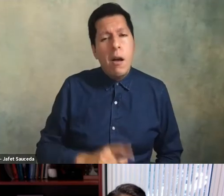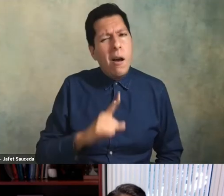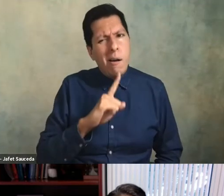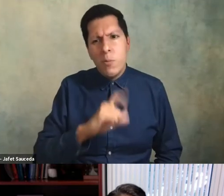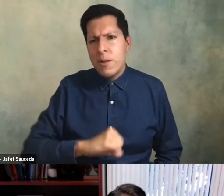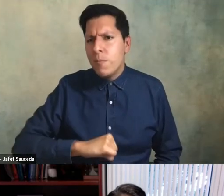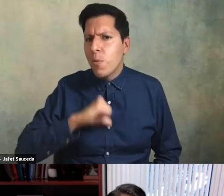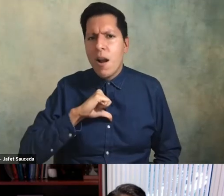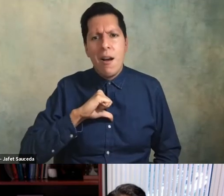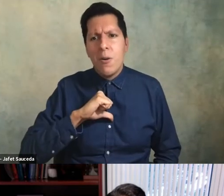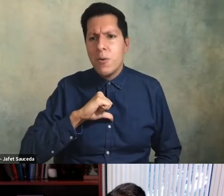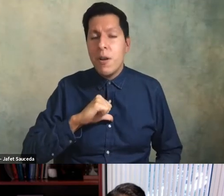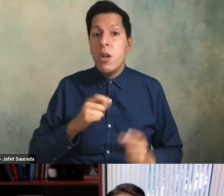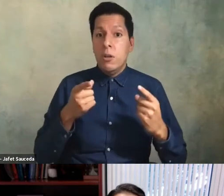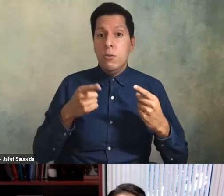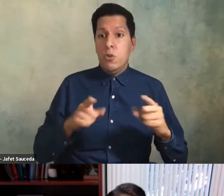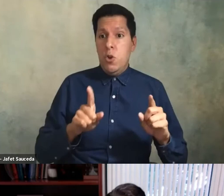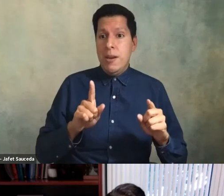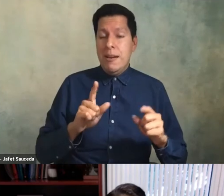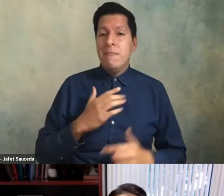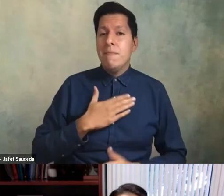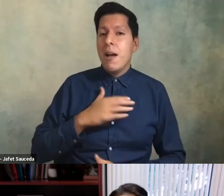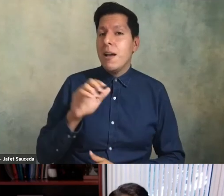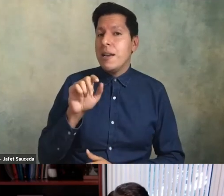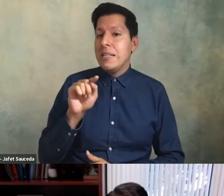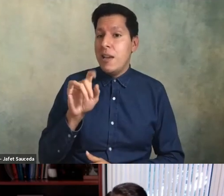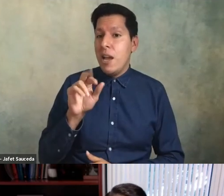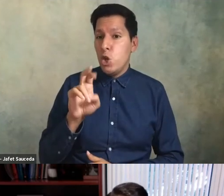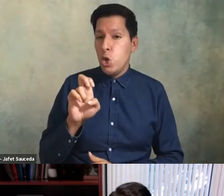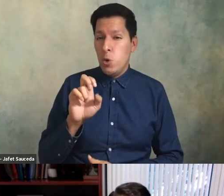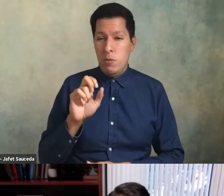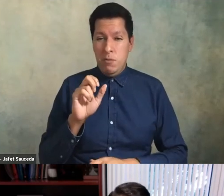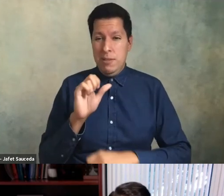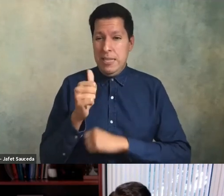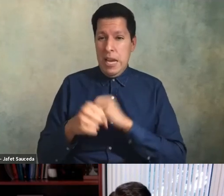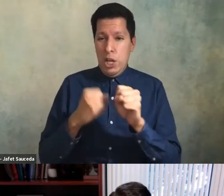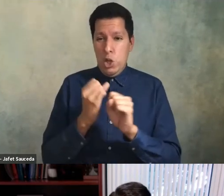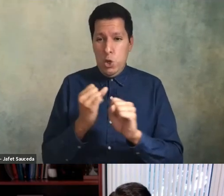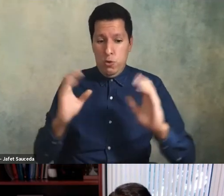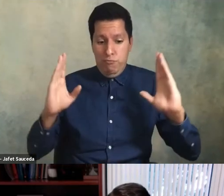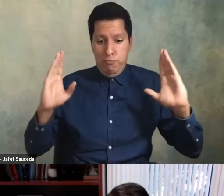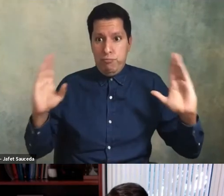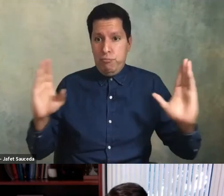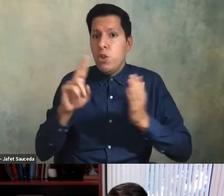that during my tenure the decade that i spent at the university of pennsylvania that we